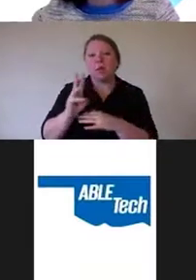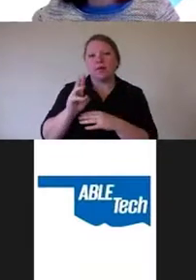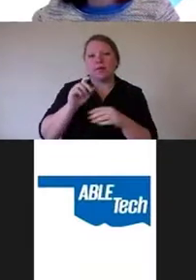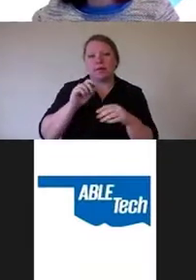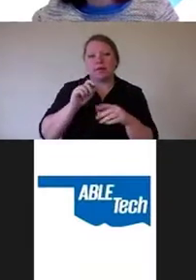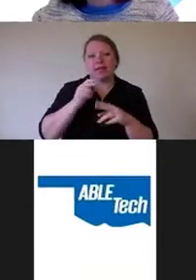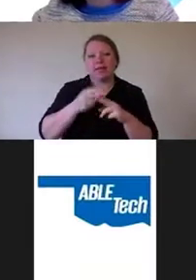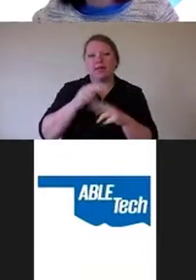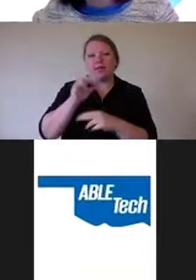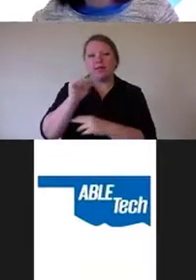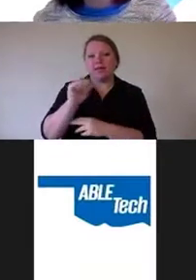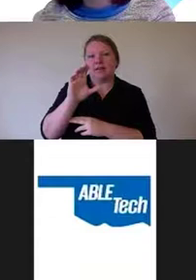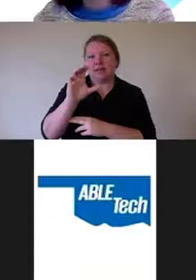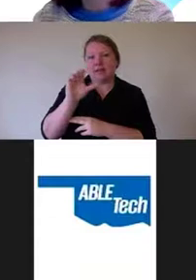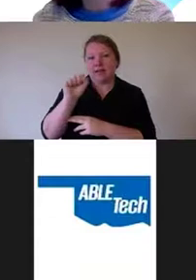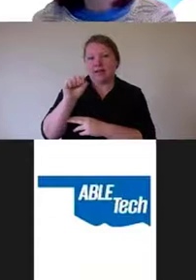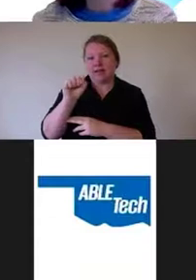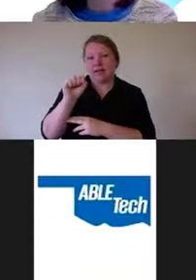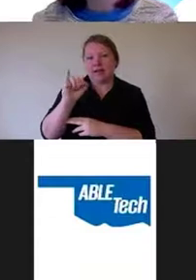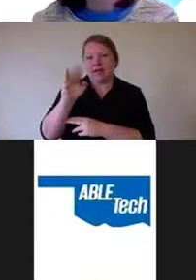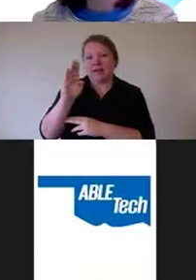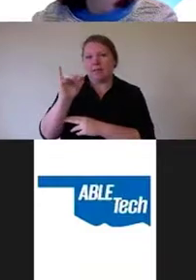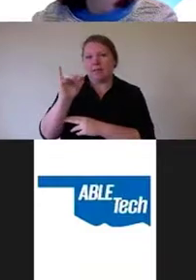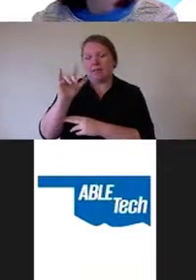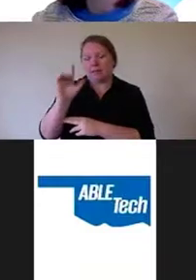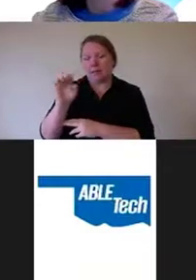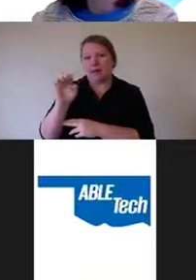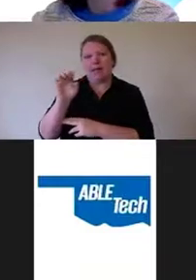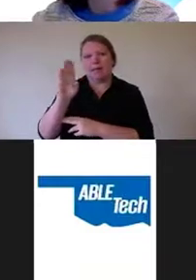and it is put out by a college